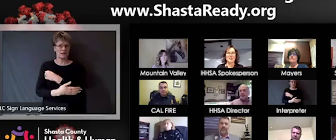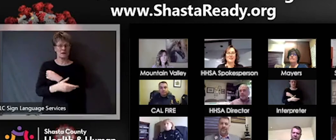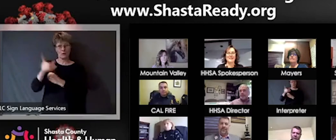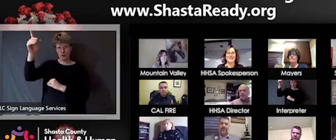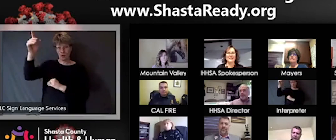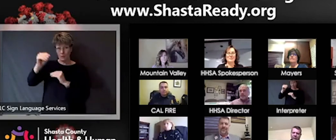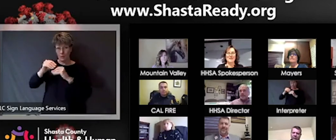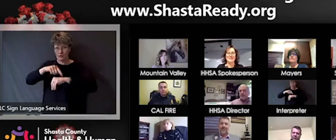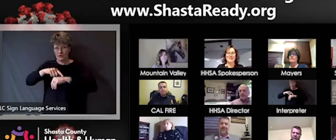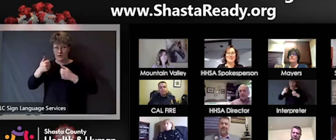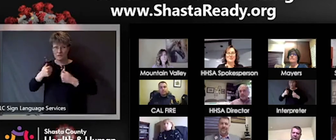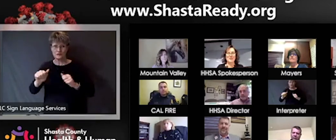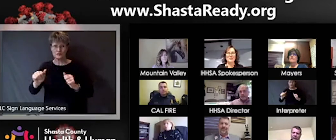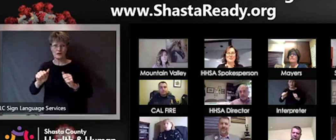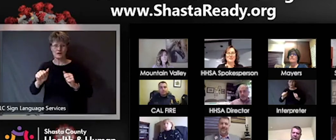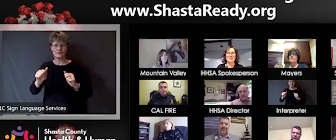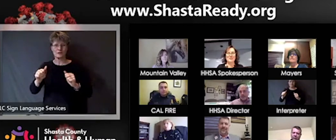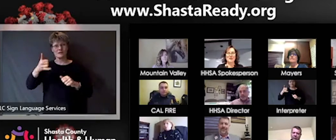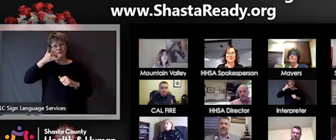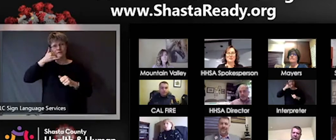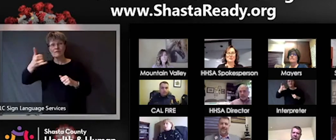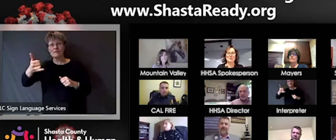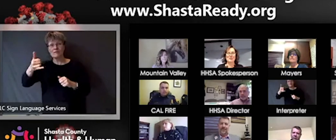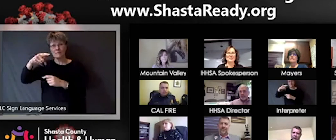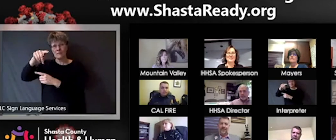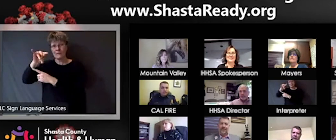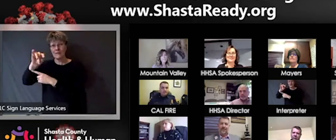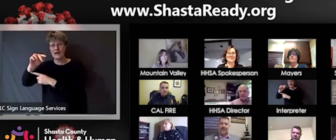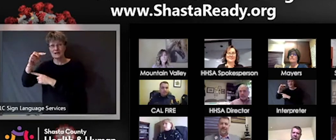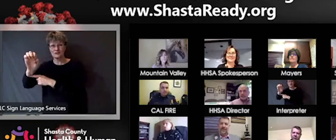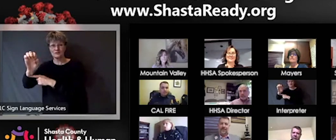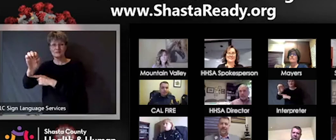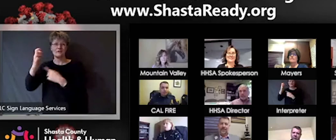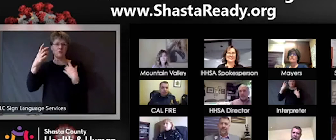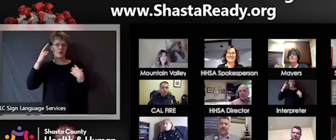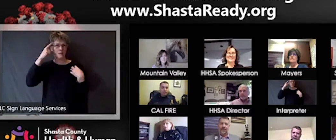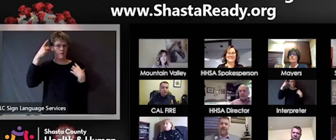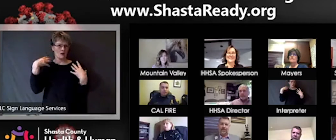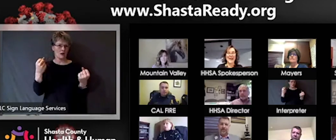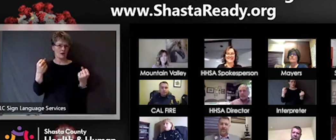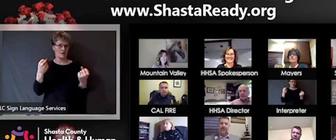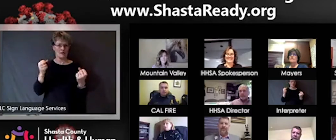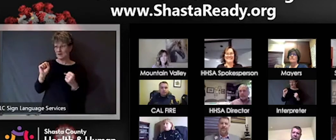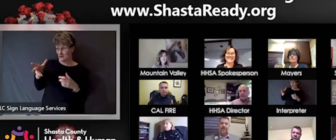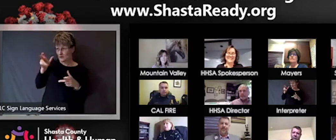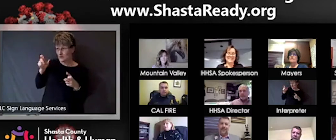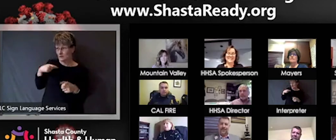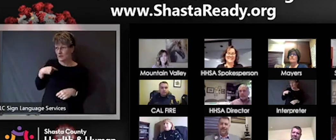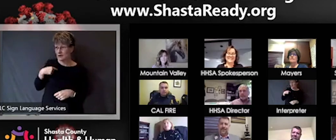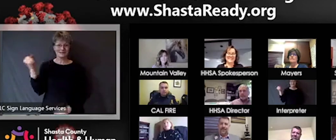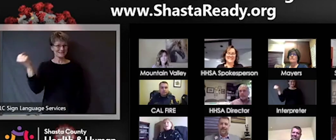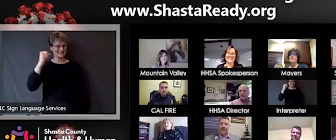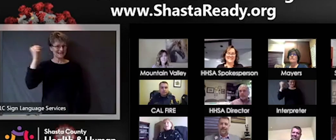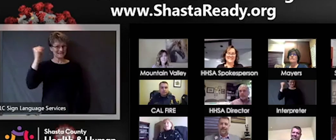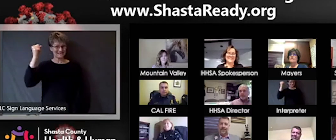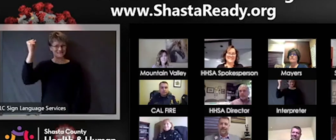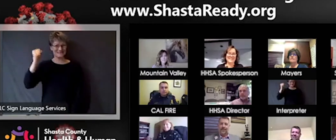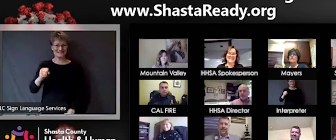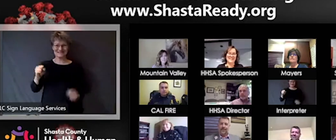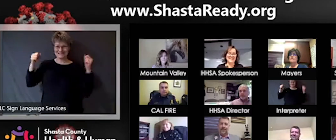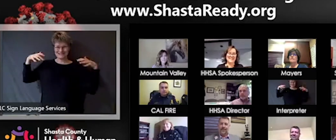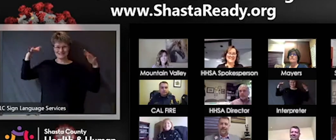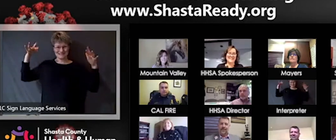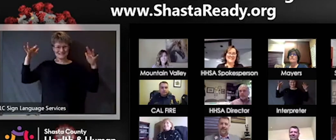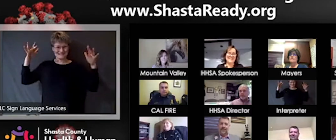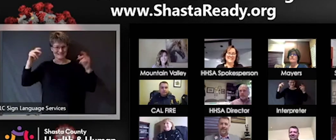the line. Paige, can you try one more time to talk to us? Can you hear me? Yes! Yay!